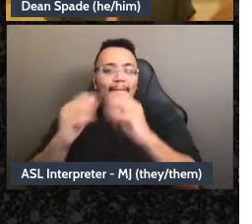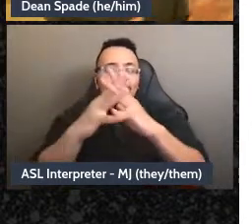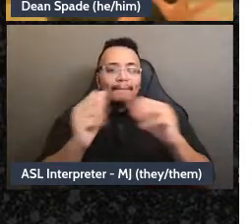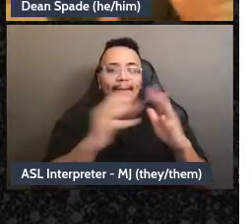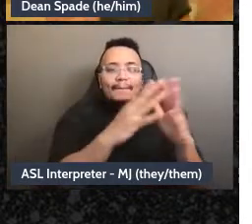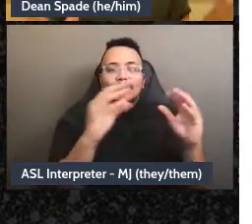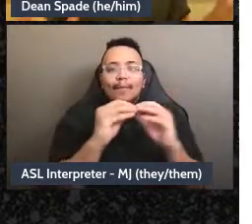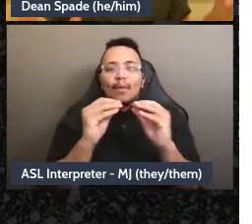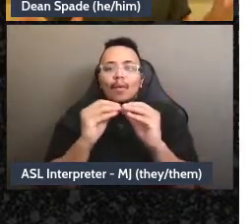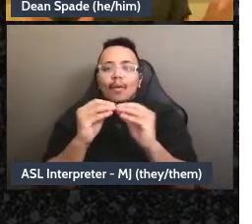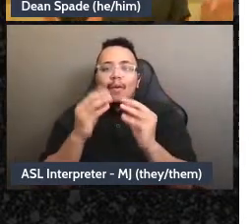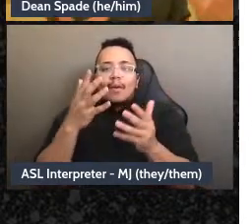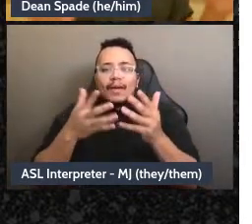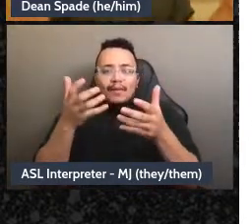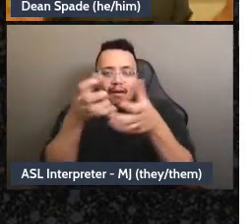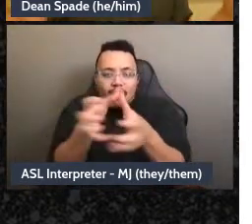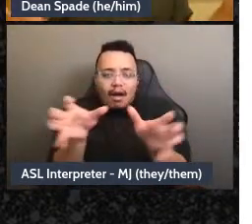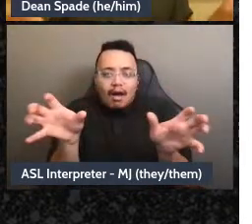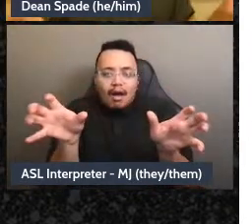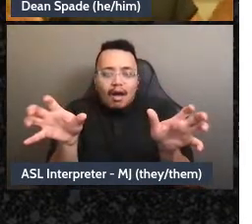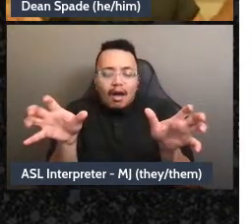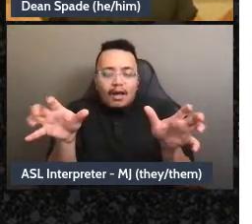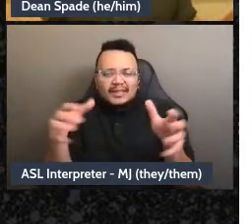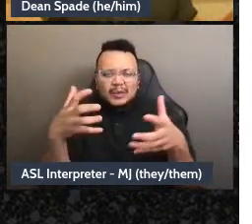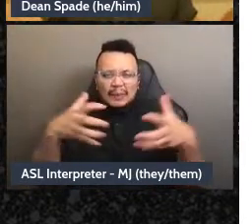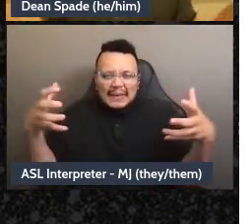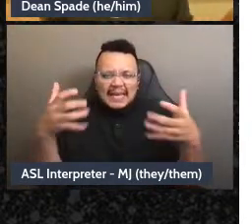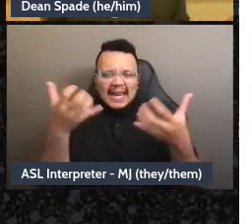we're gonna split off into two because it's gotten so big and it's serving two neighborhoods or we're